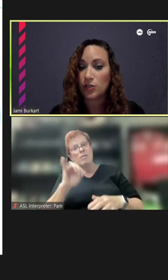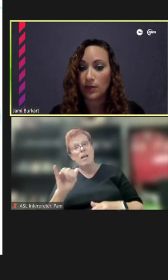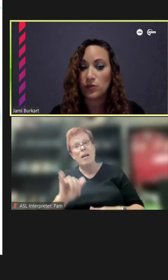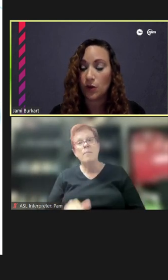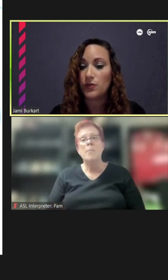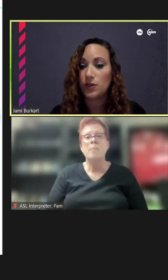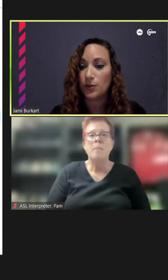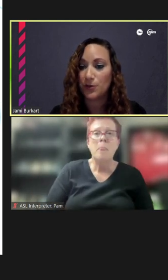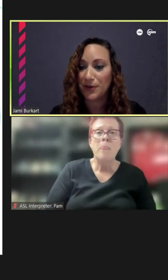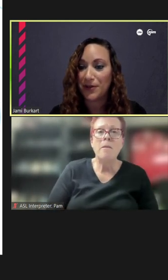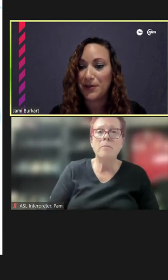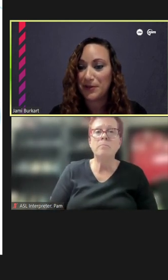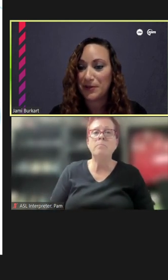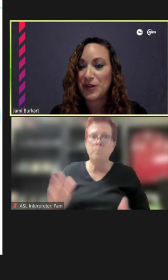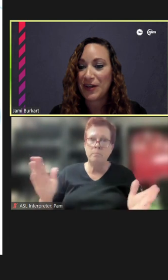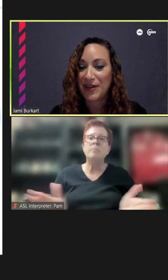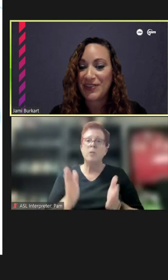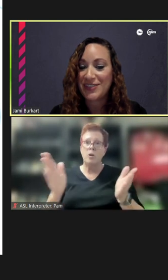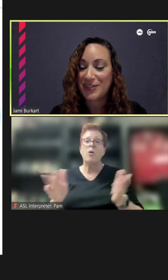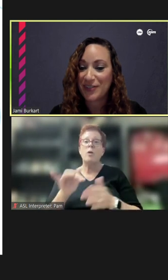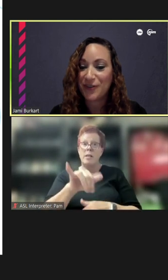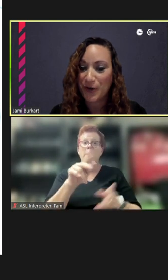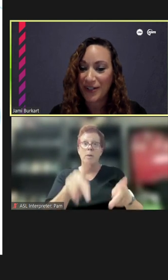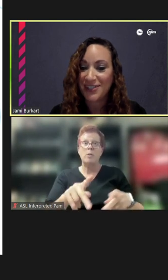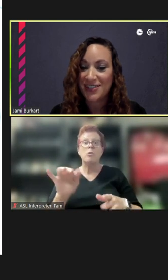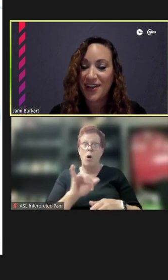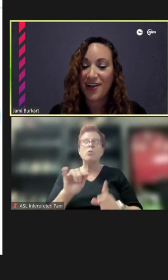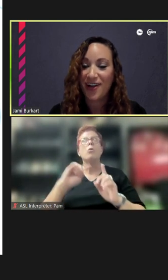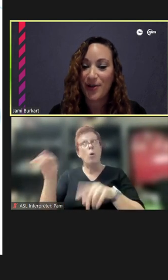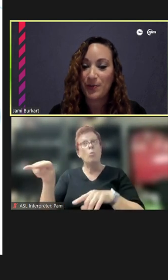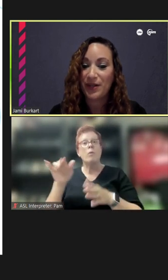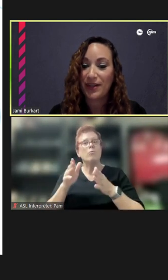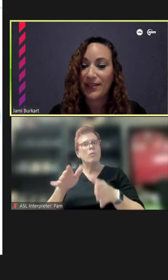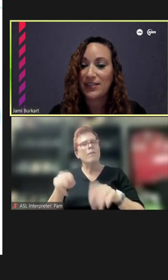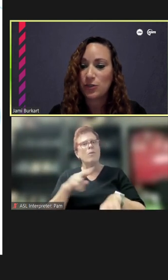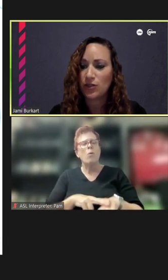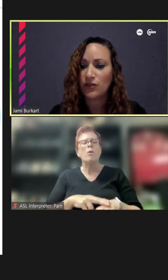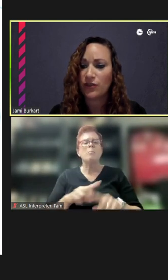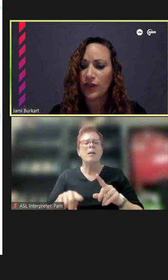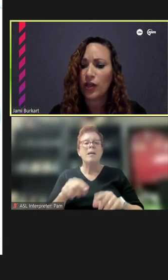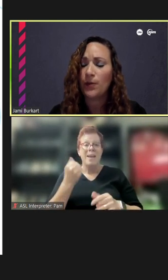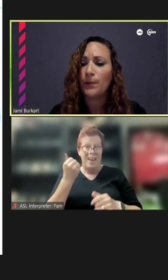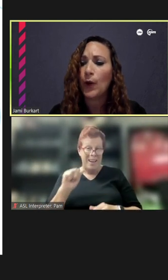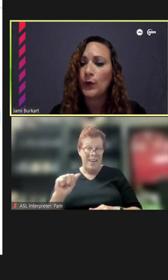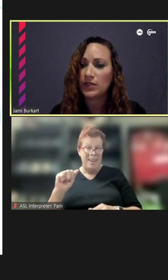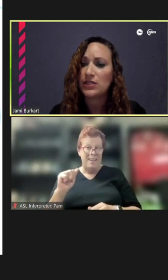them to also, you know, check out the street, of course, but any sort of like components